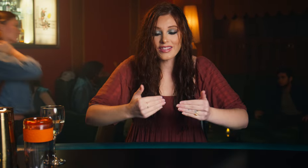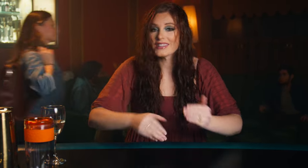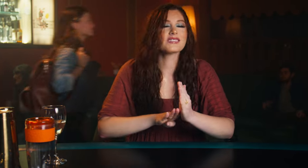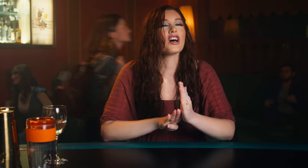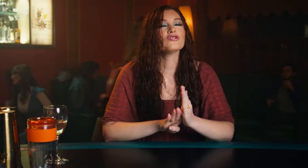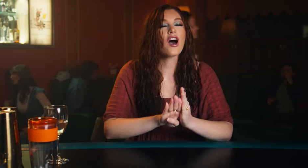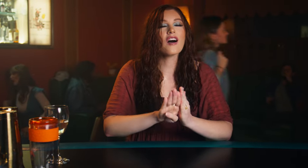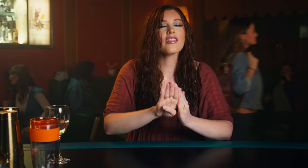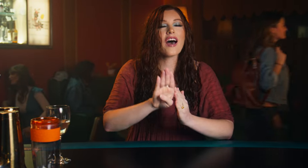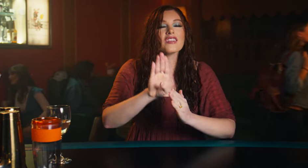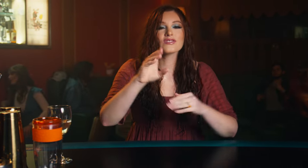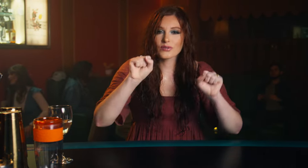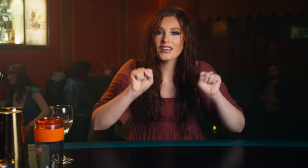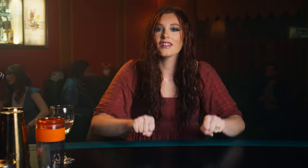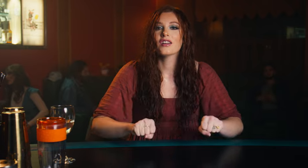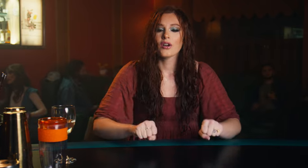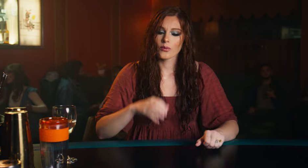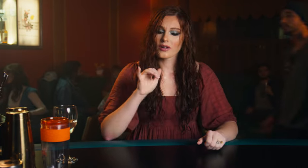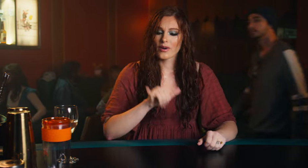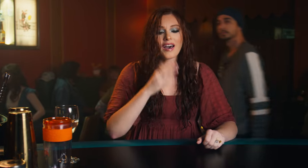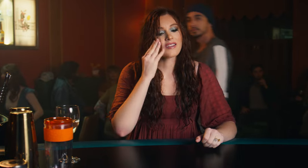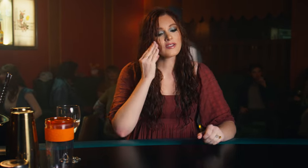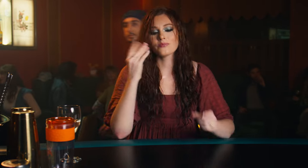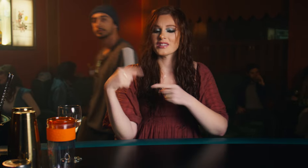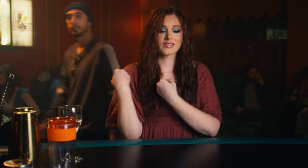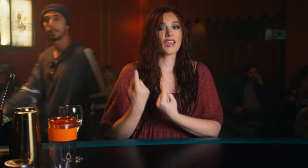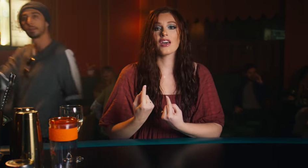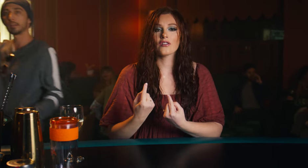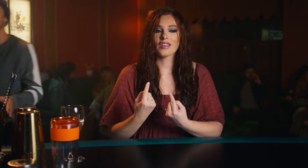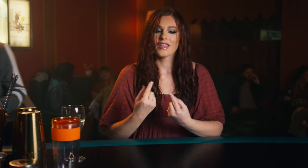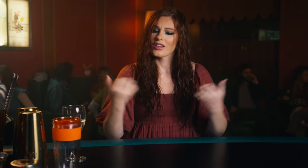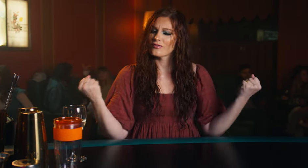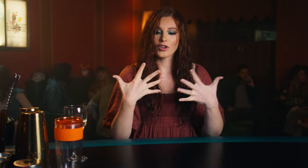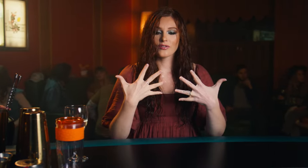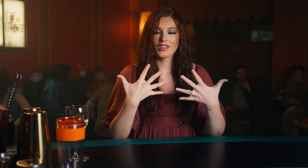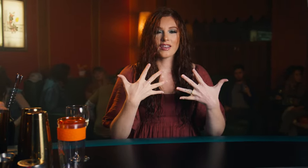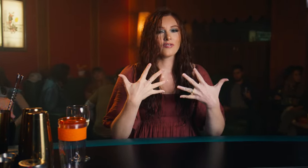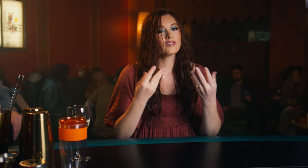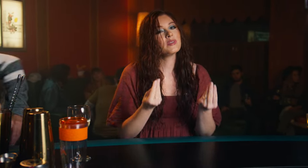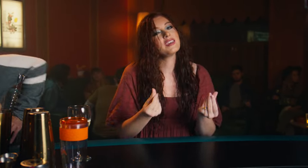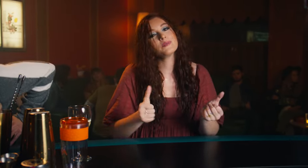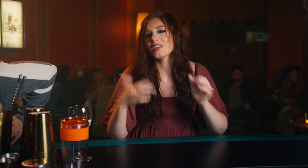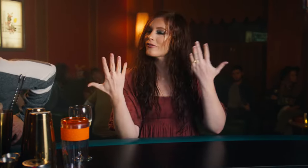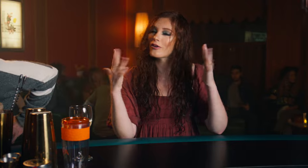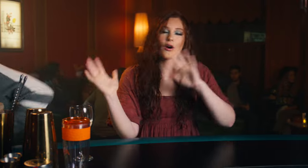At least I'll know that it's real Rock bottom is scary if you've never been before